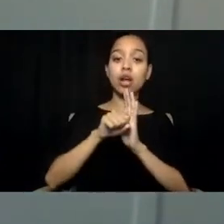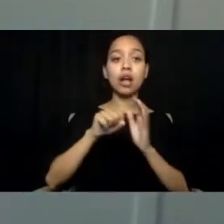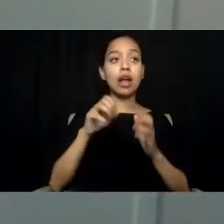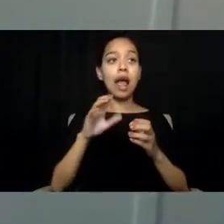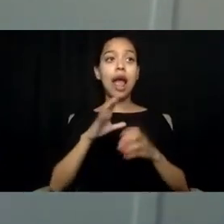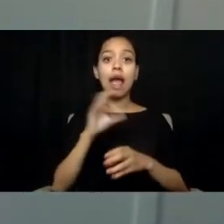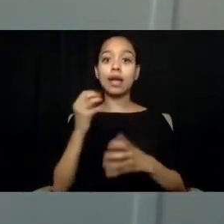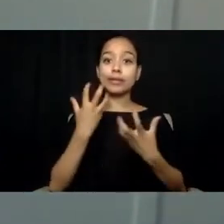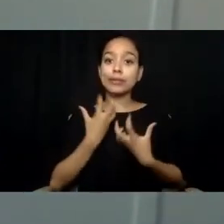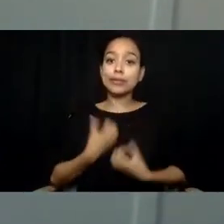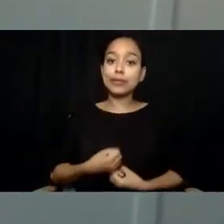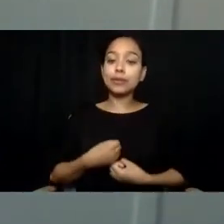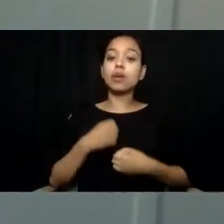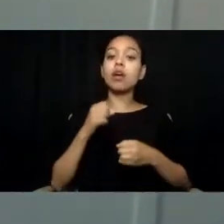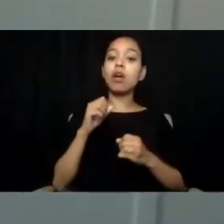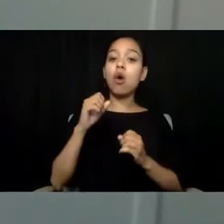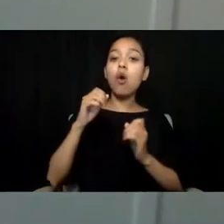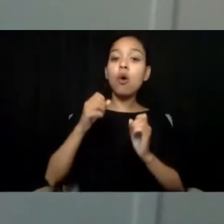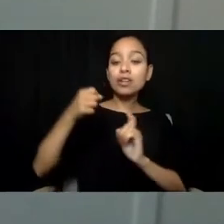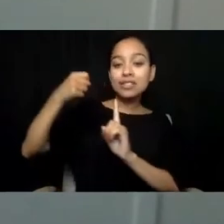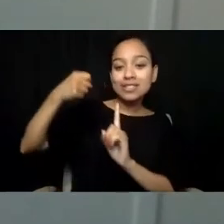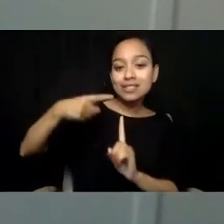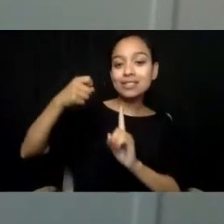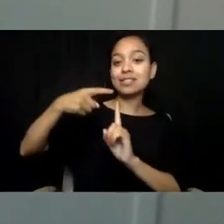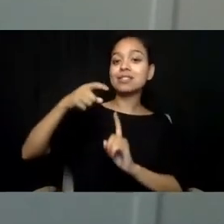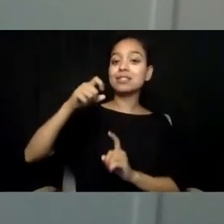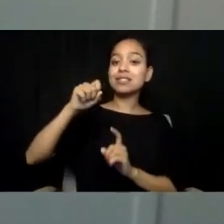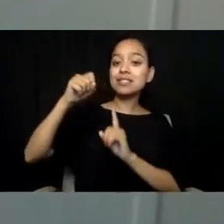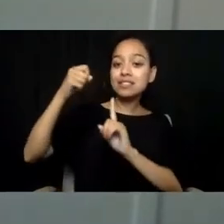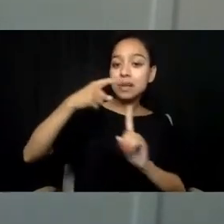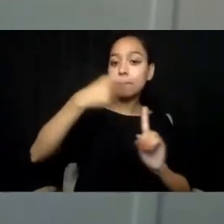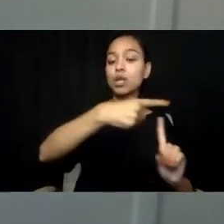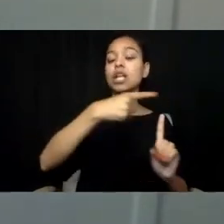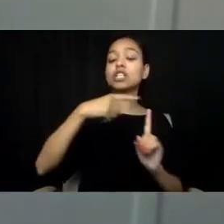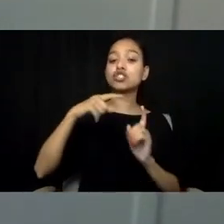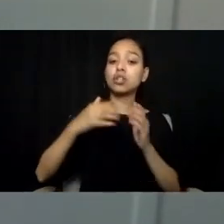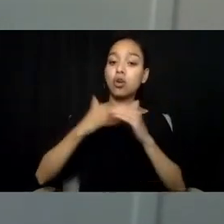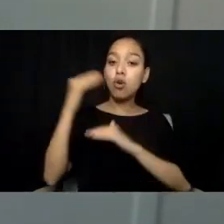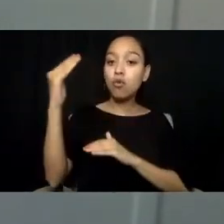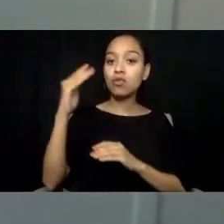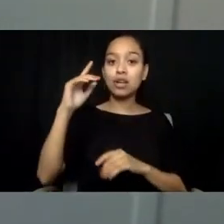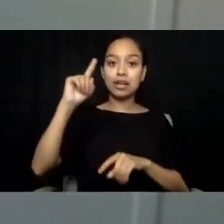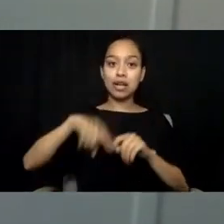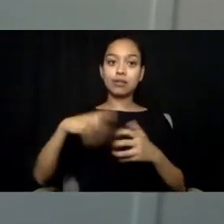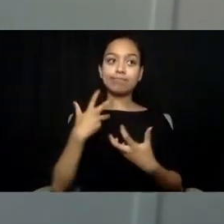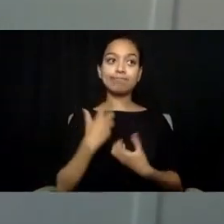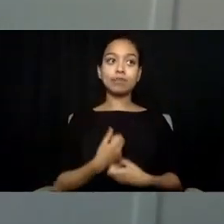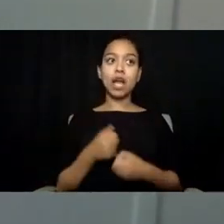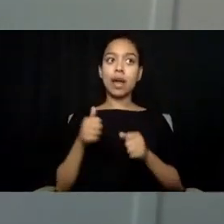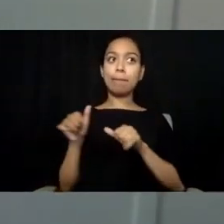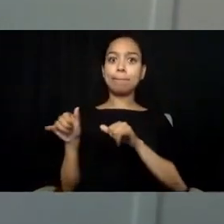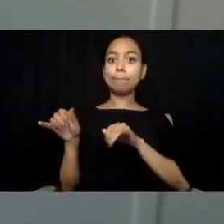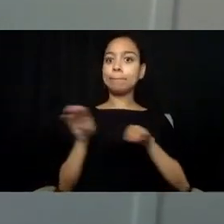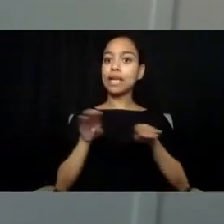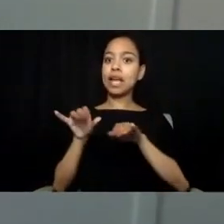to ultimately act like everyone else around them. There is also autism burnout,